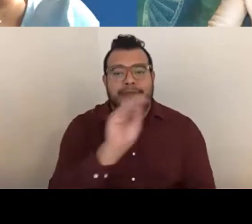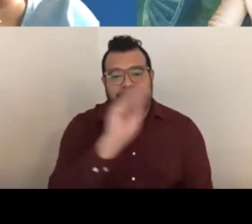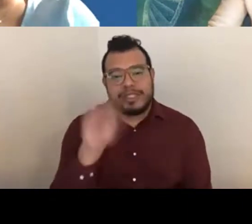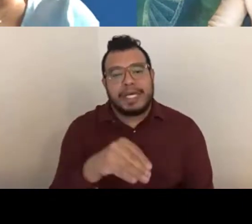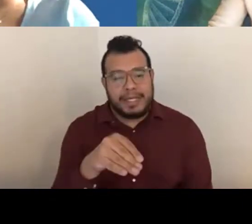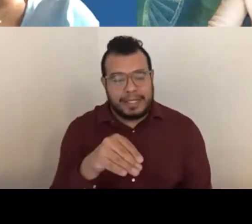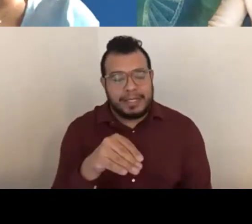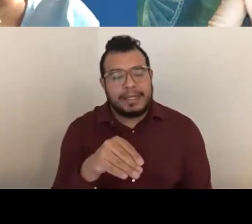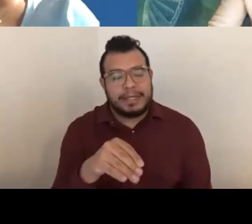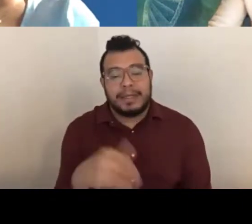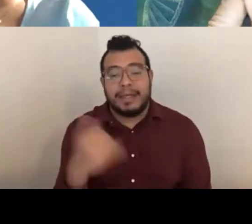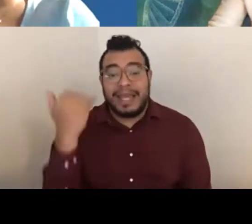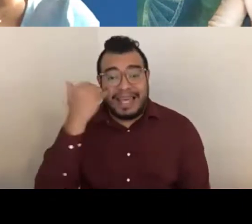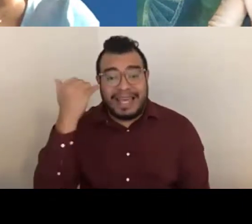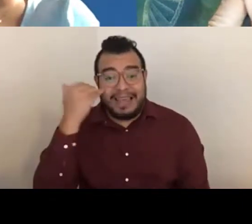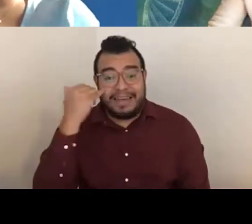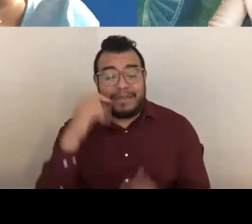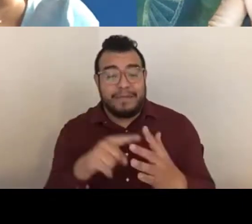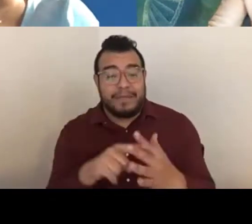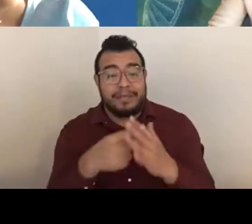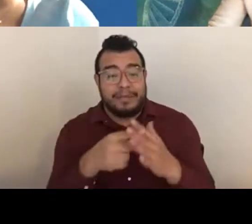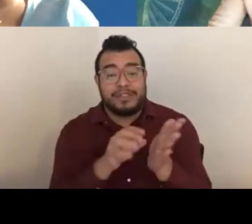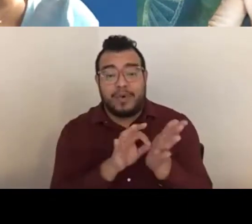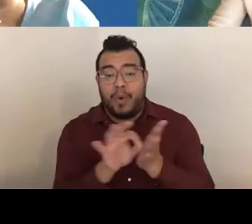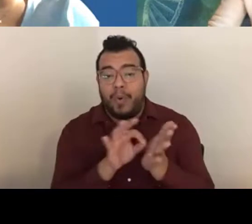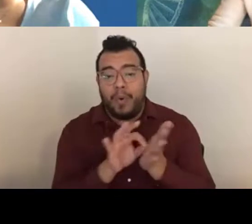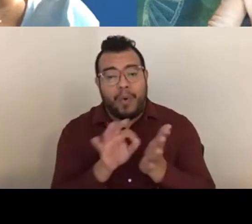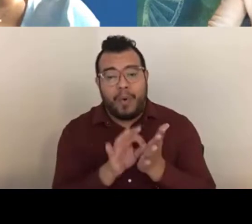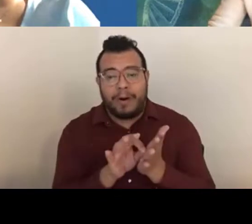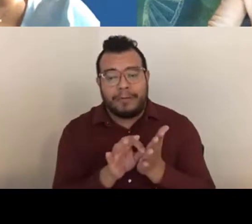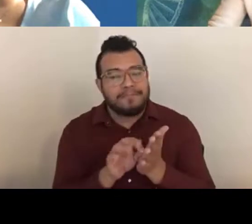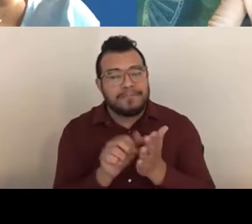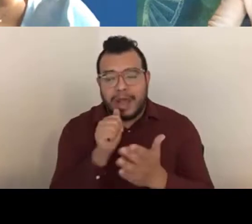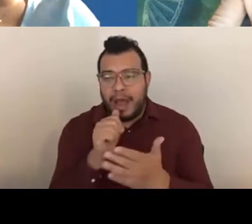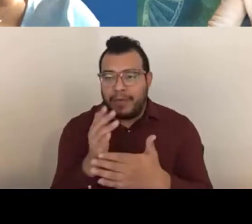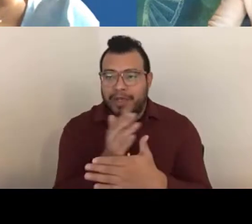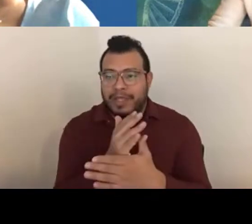So if the preliminary score isn't within the top half,